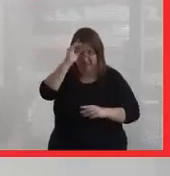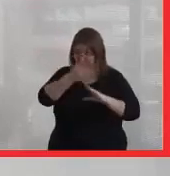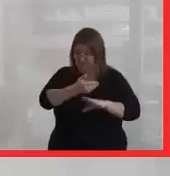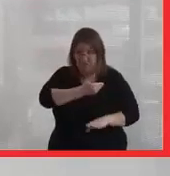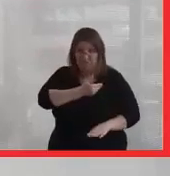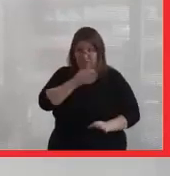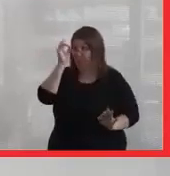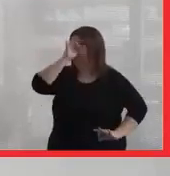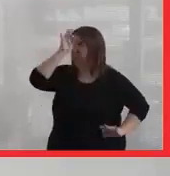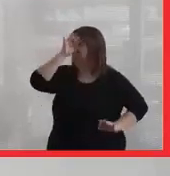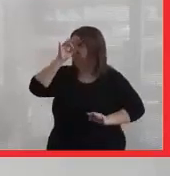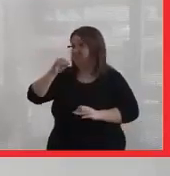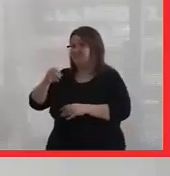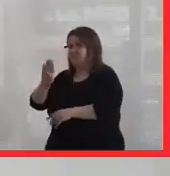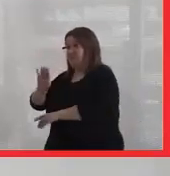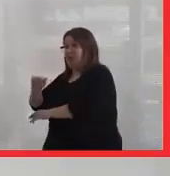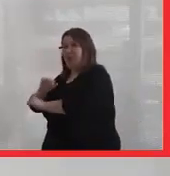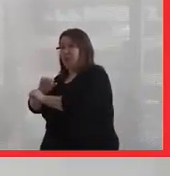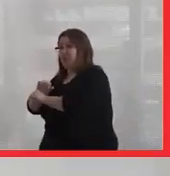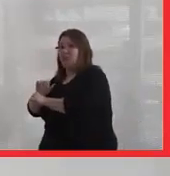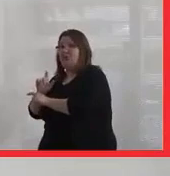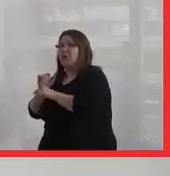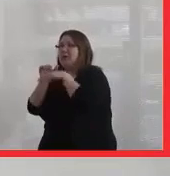When I was doing my undergrad, we'd only just